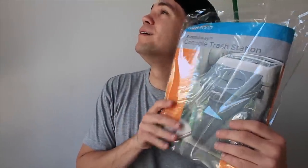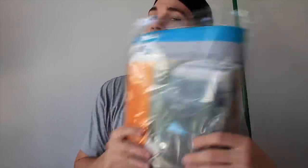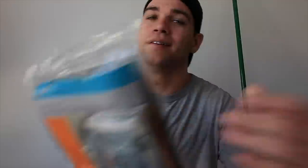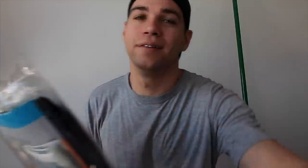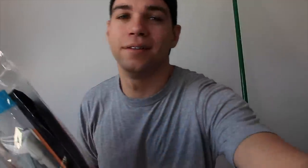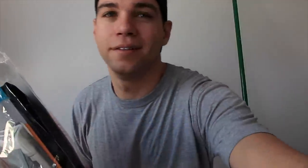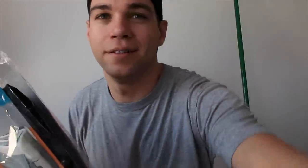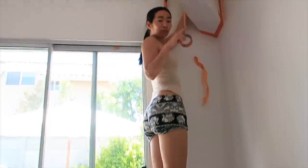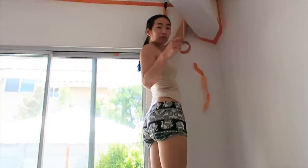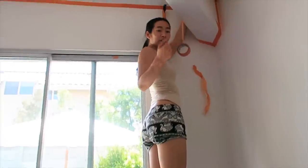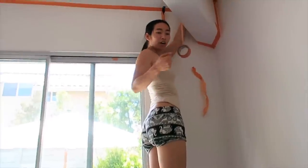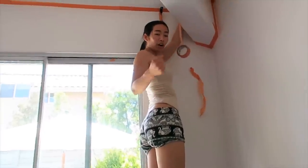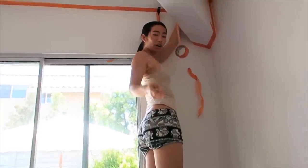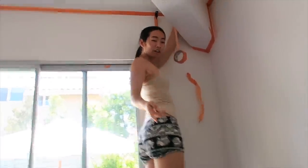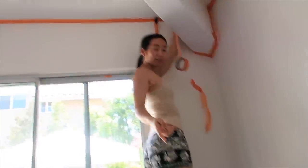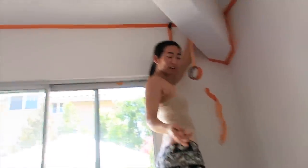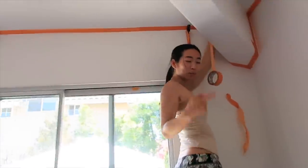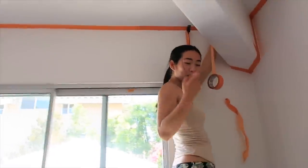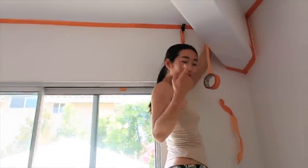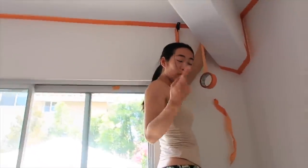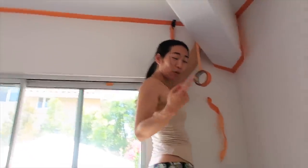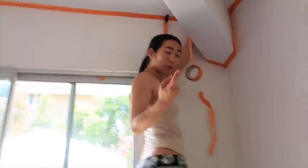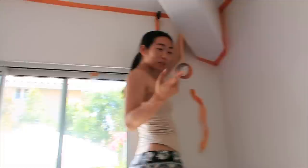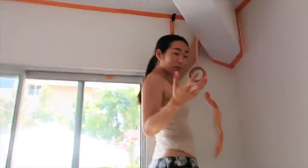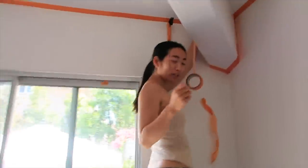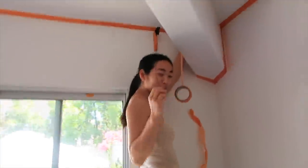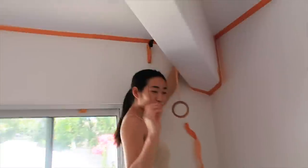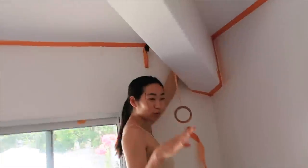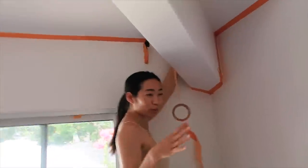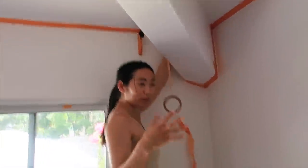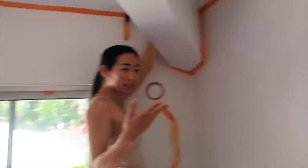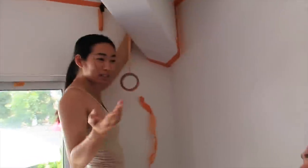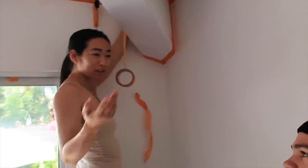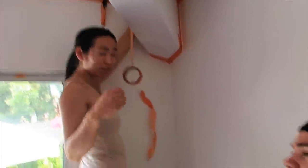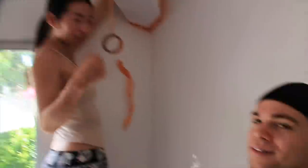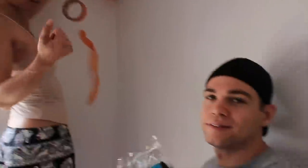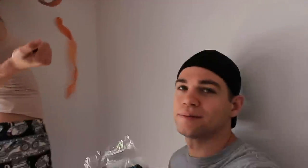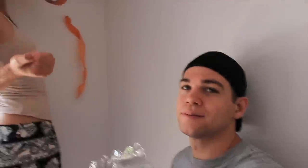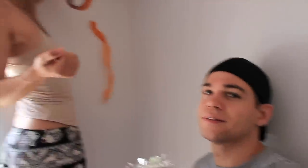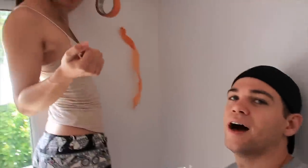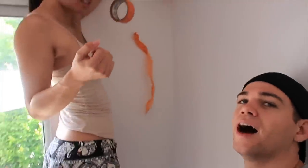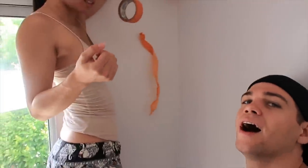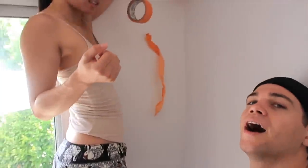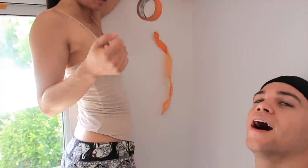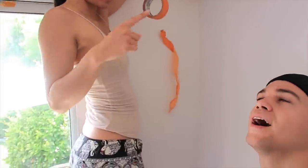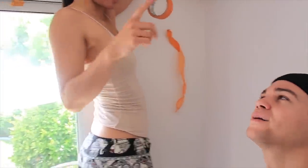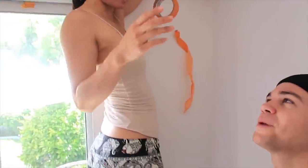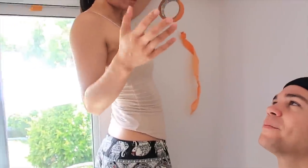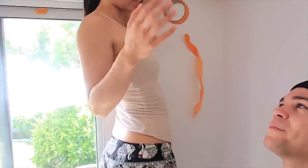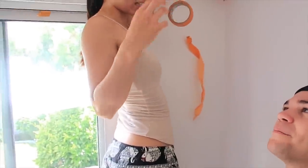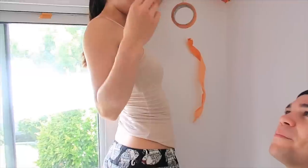E: it's for the car E: it's for the car because you always want to throw away stuff in the car R: Ahhh i see